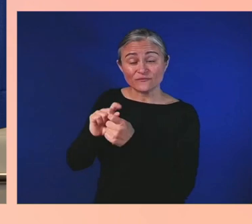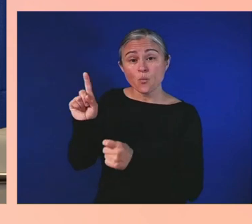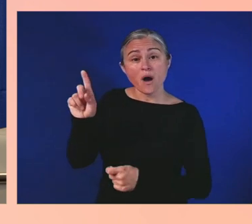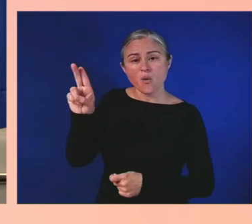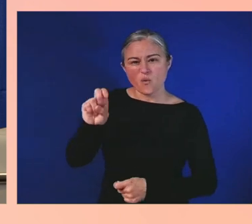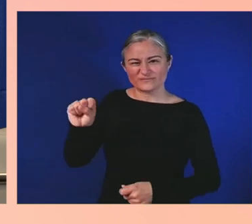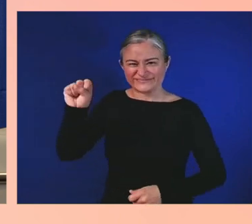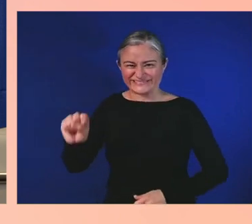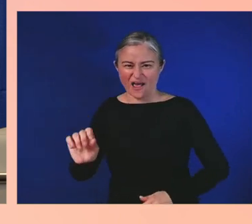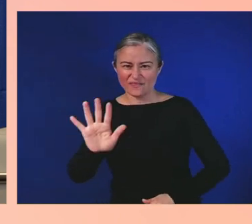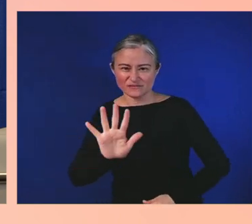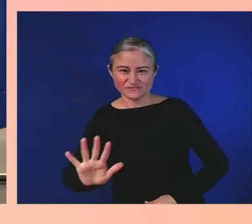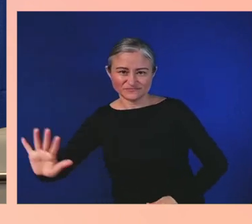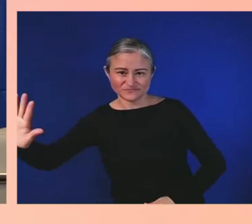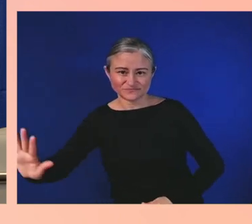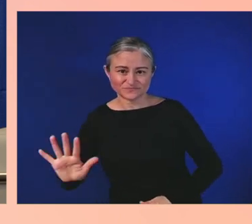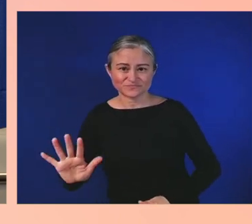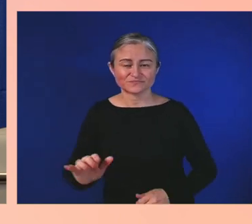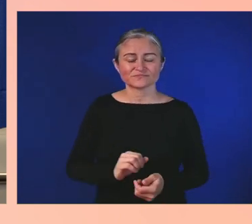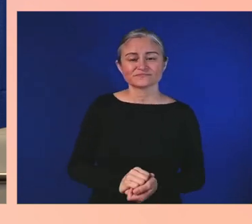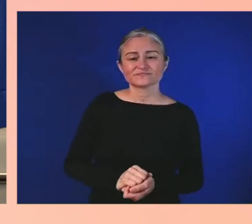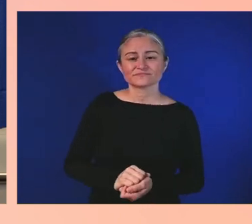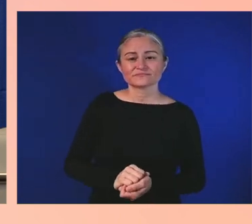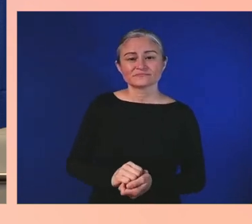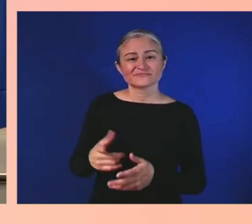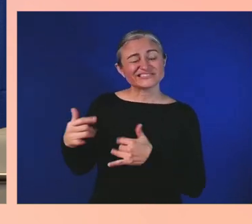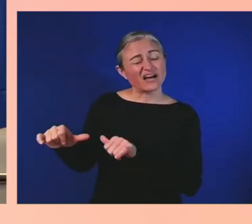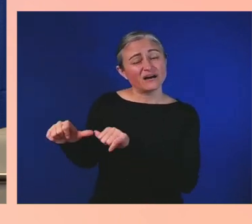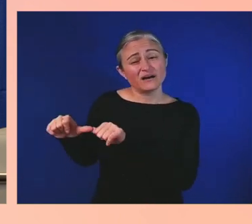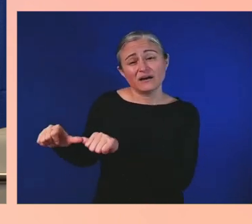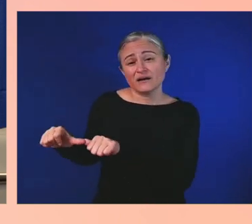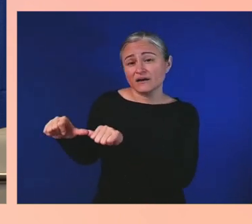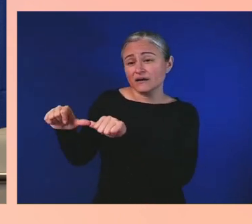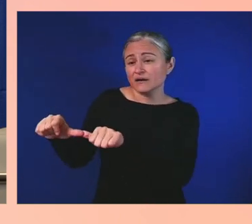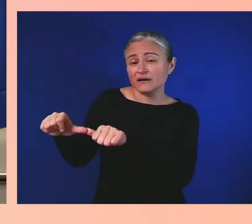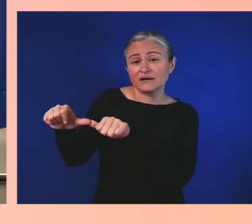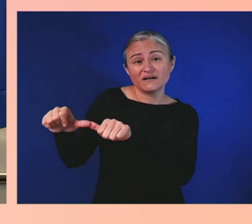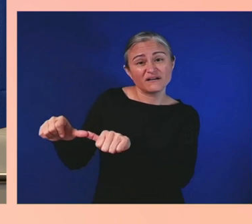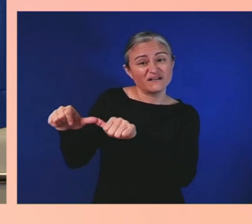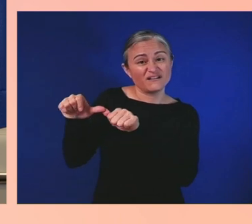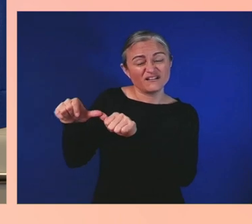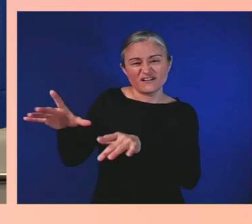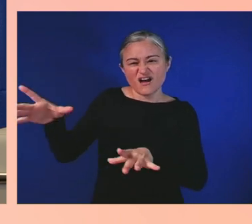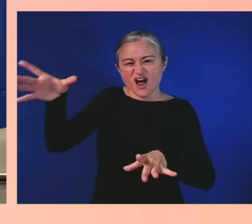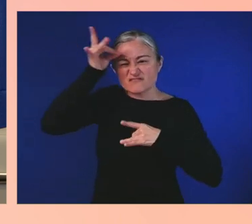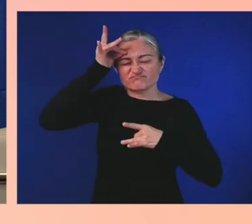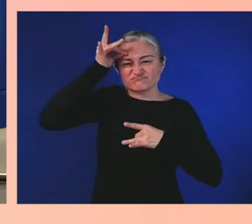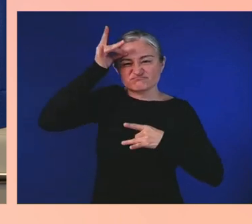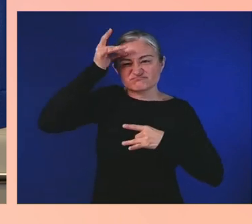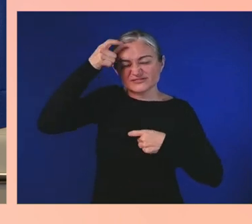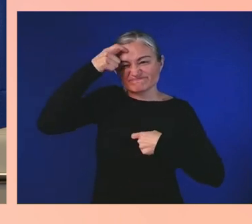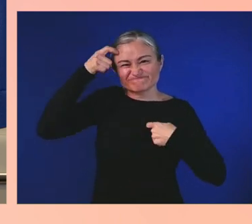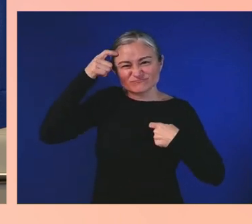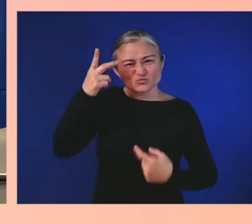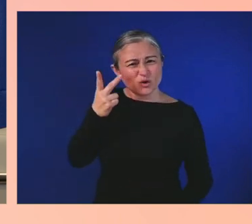We are seeing that born out in our children, our grandchildren.